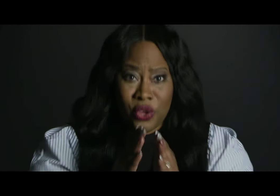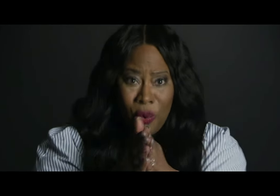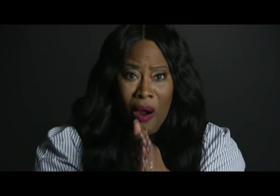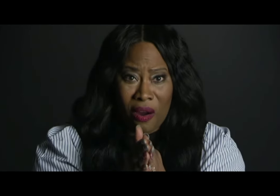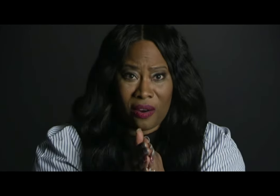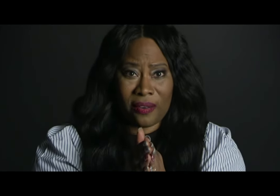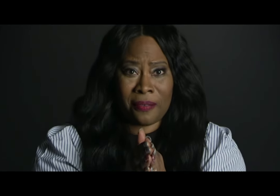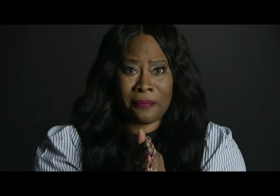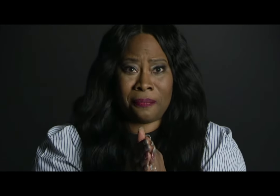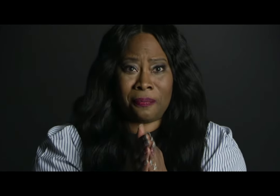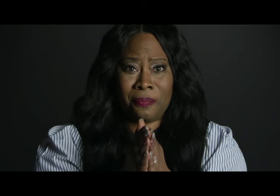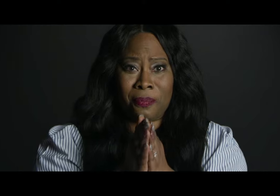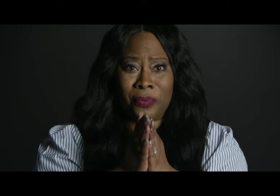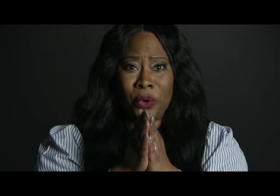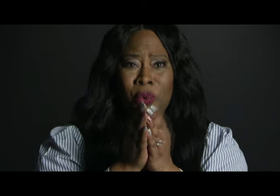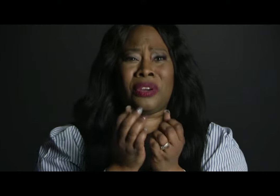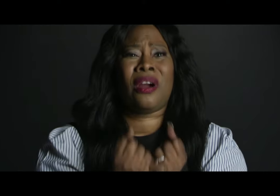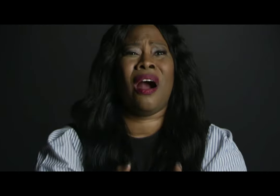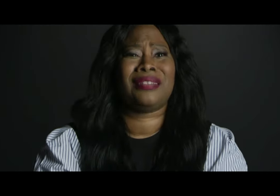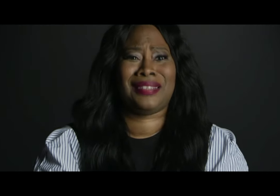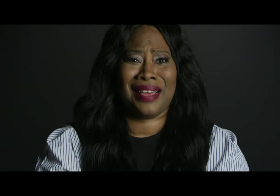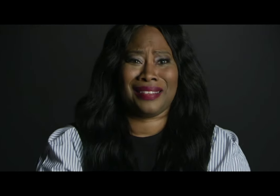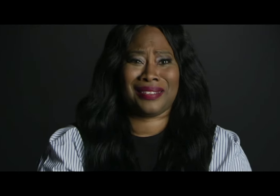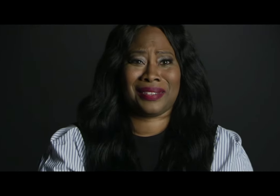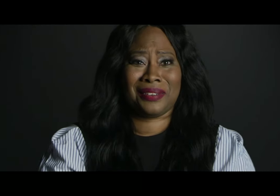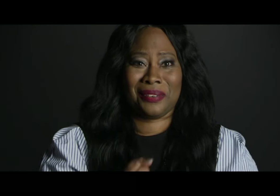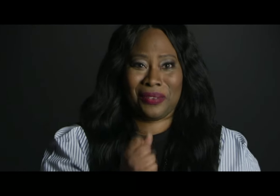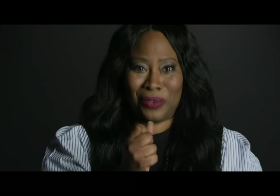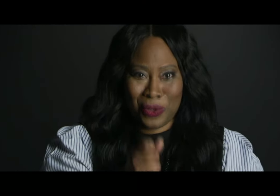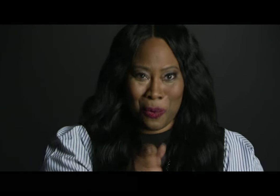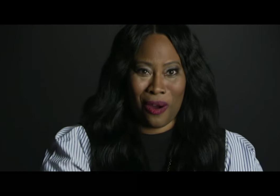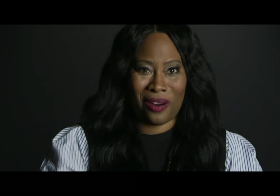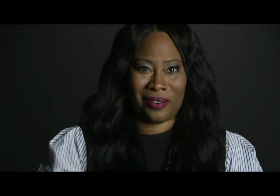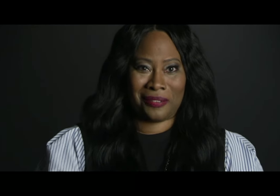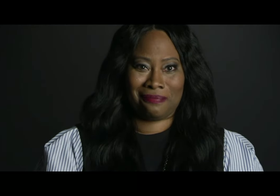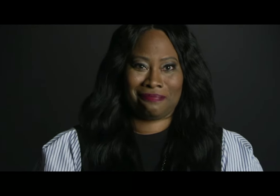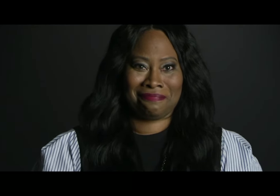You are who God says you are.